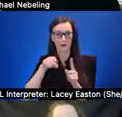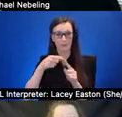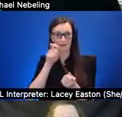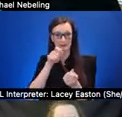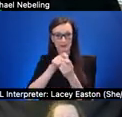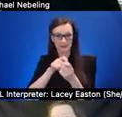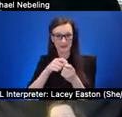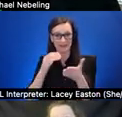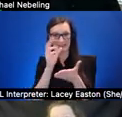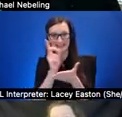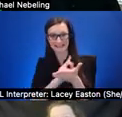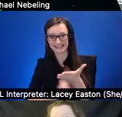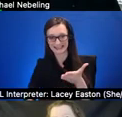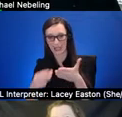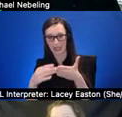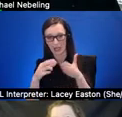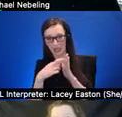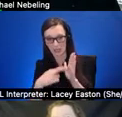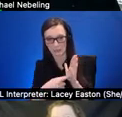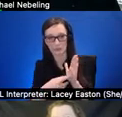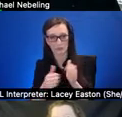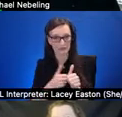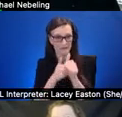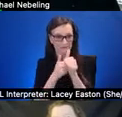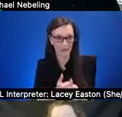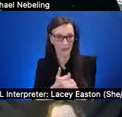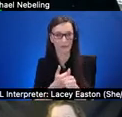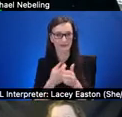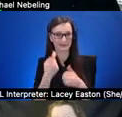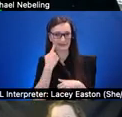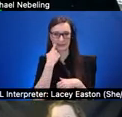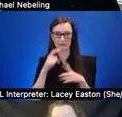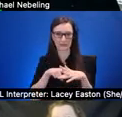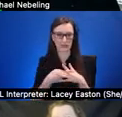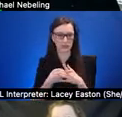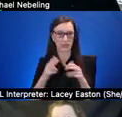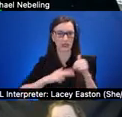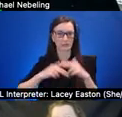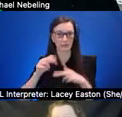following as we are just starting to build some of our 360 video experiences so we are drawing on